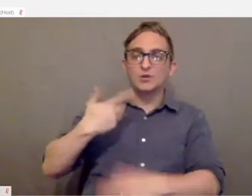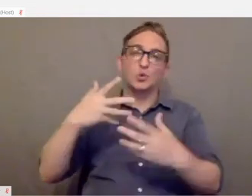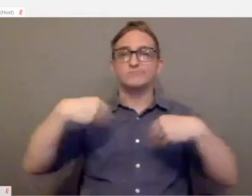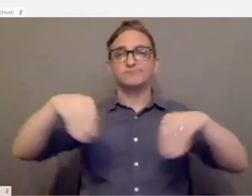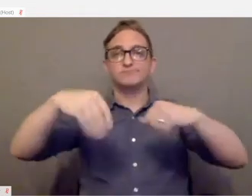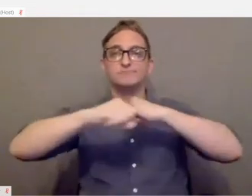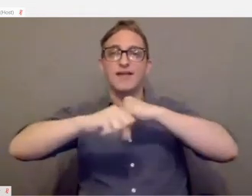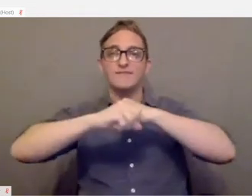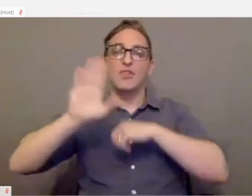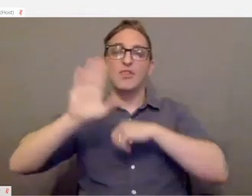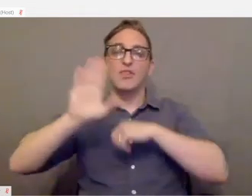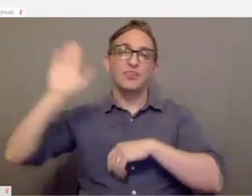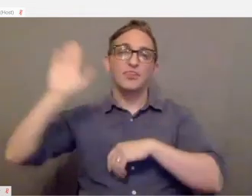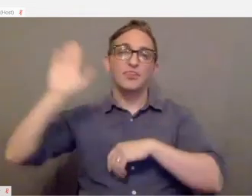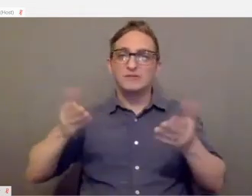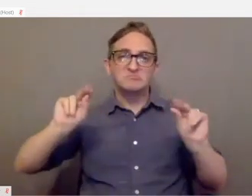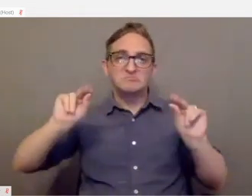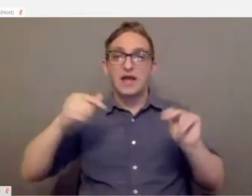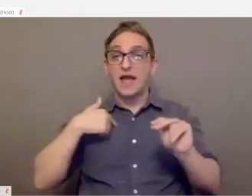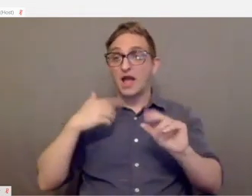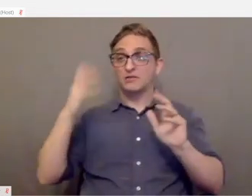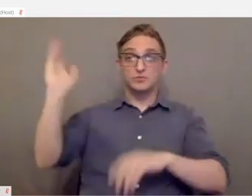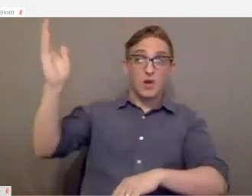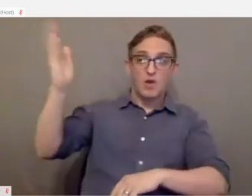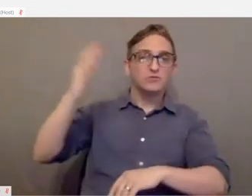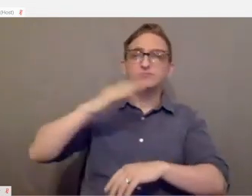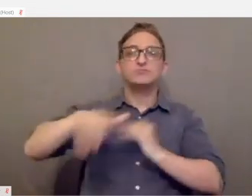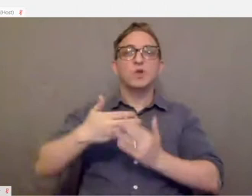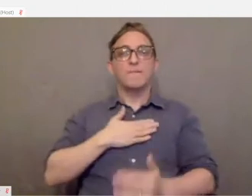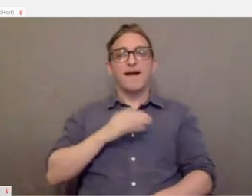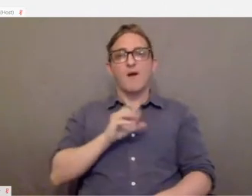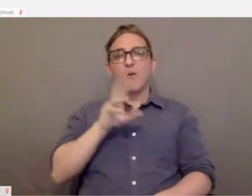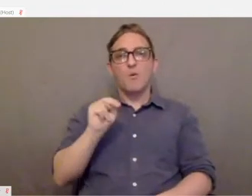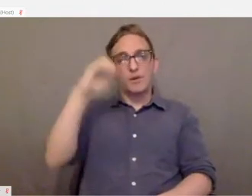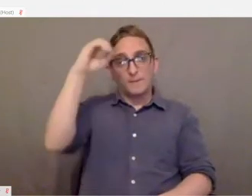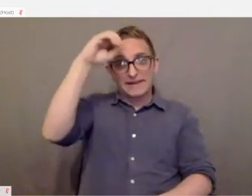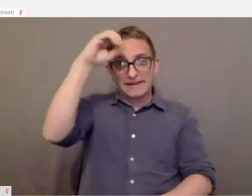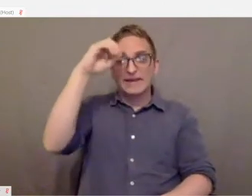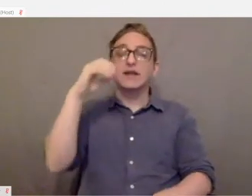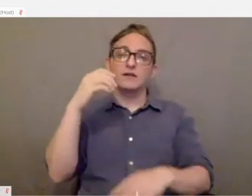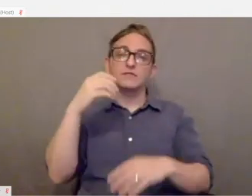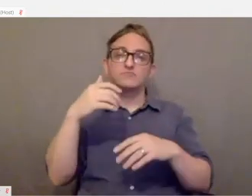So anything I talk about here today is all my own opinion on what is a great solution